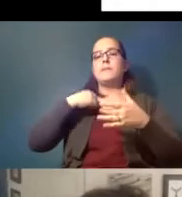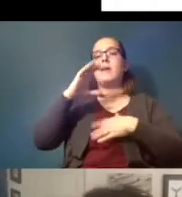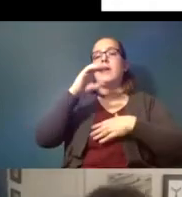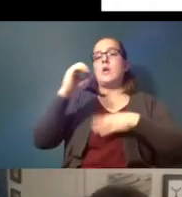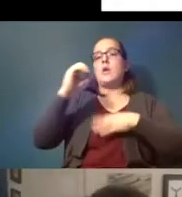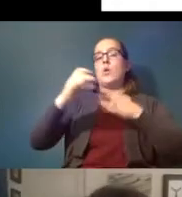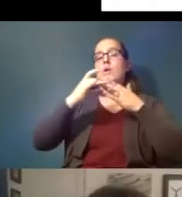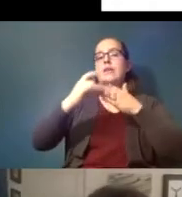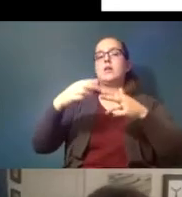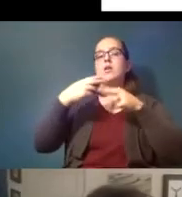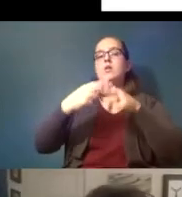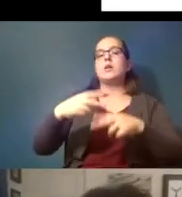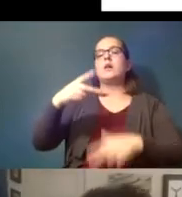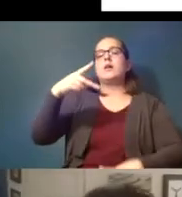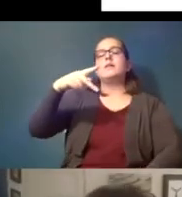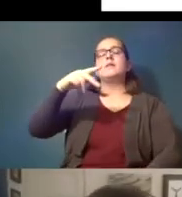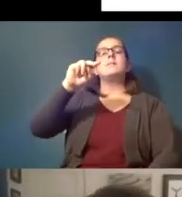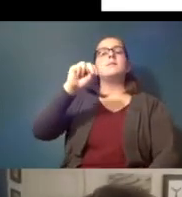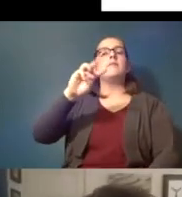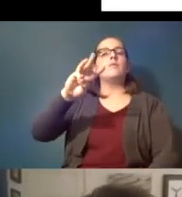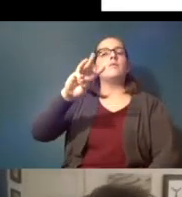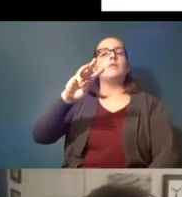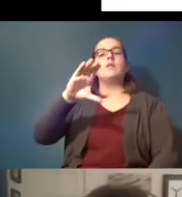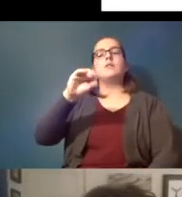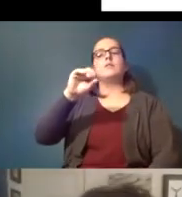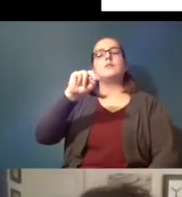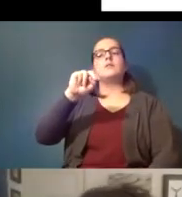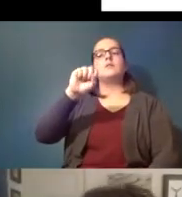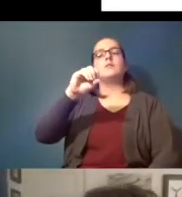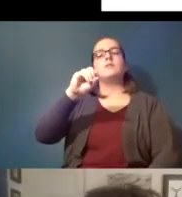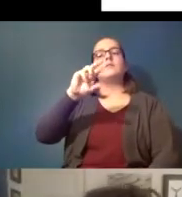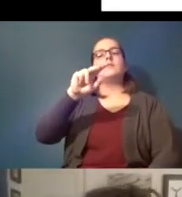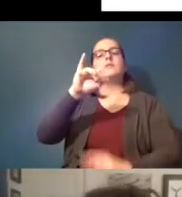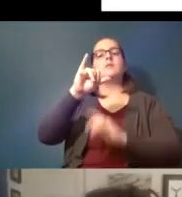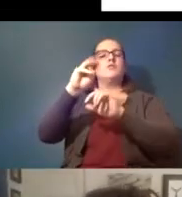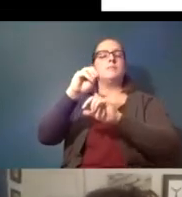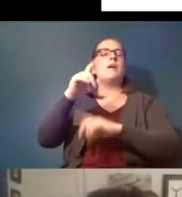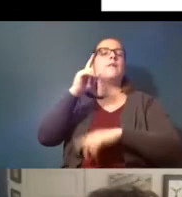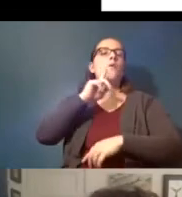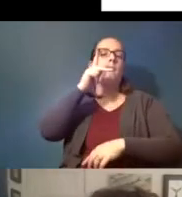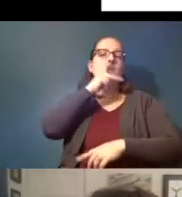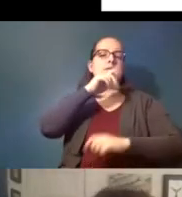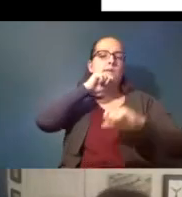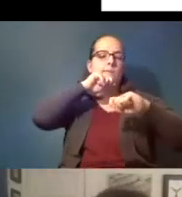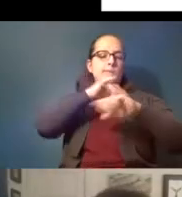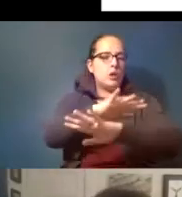called the pacific northwest consortium on plastic pollution we're making some of our